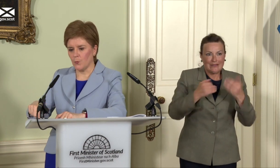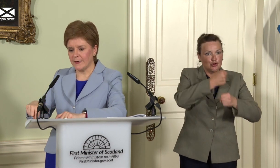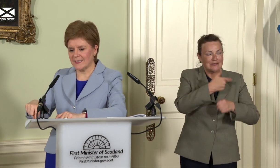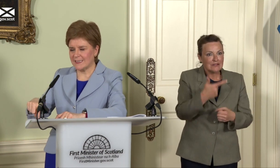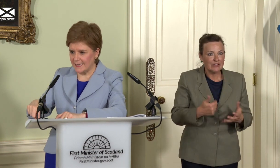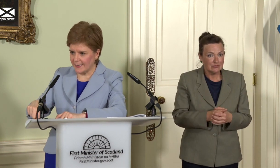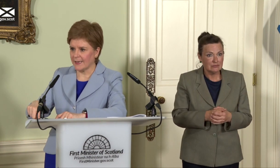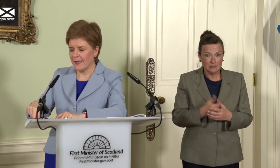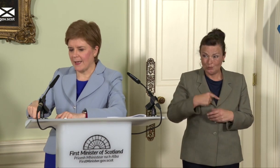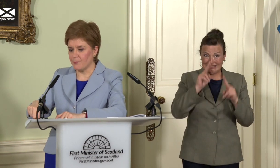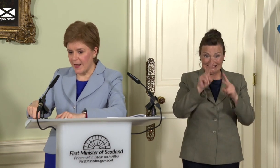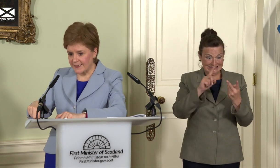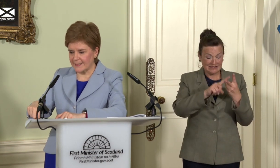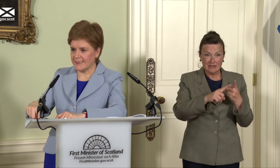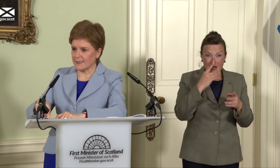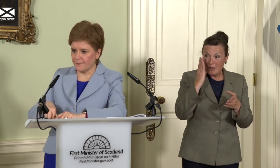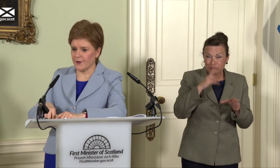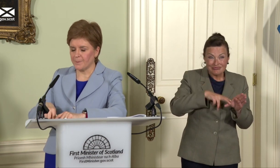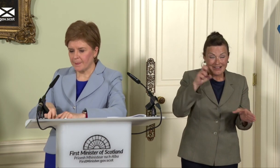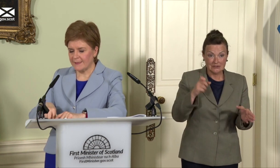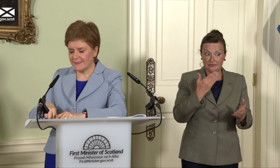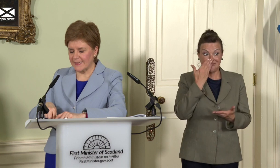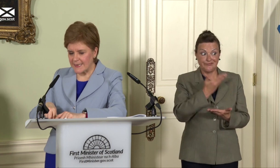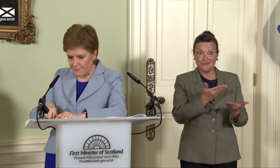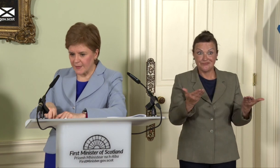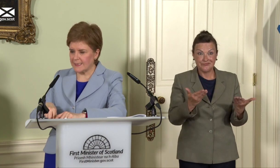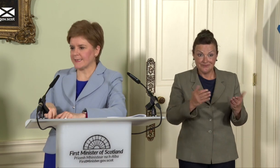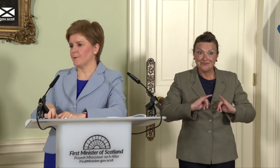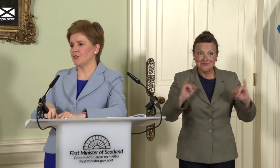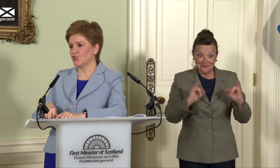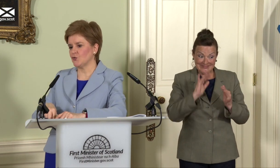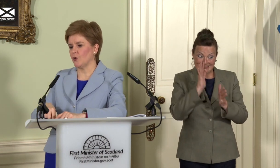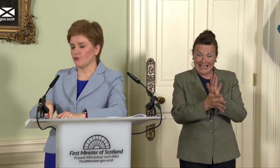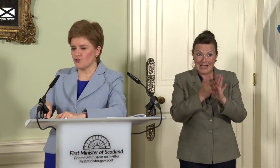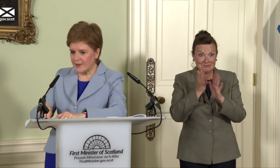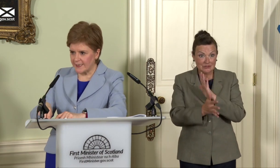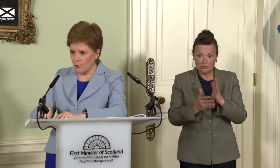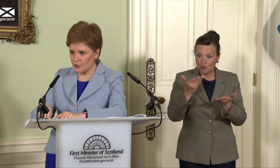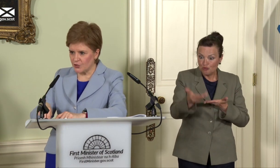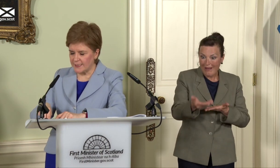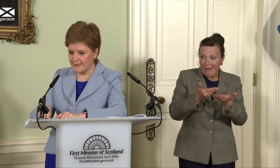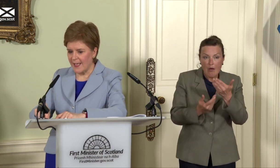We are seeing Brexit deliver significant damage to our trading opportunities.